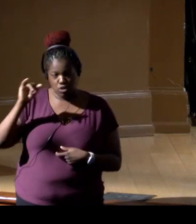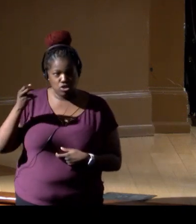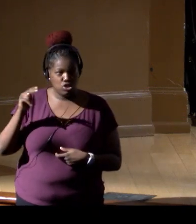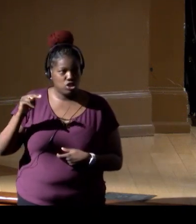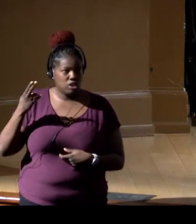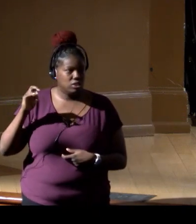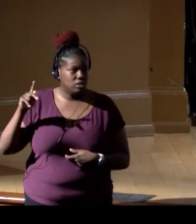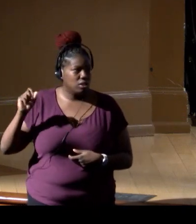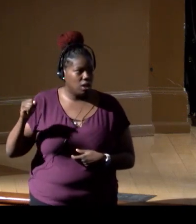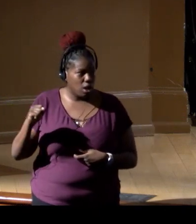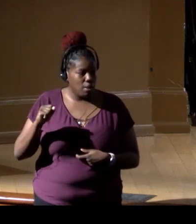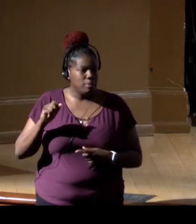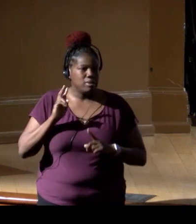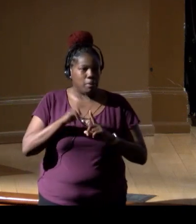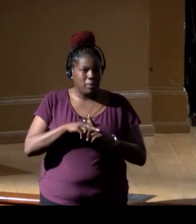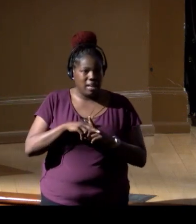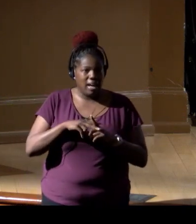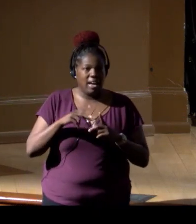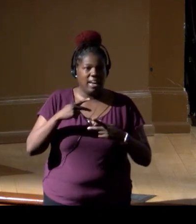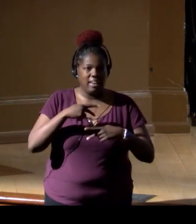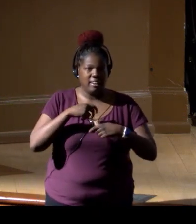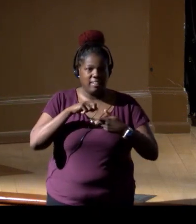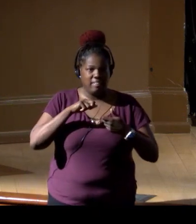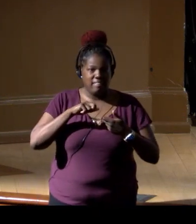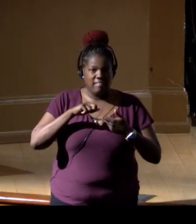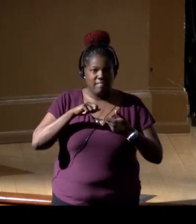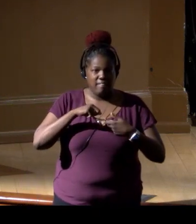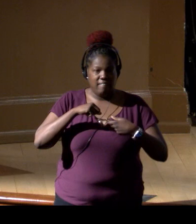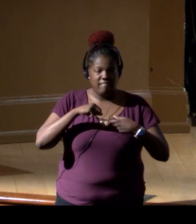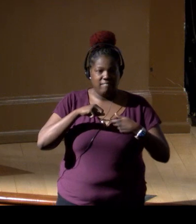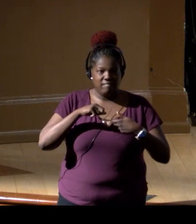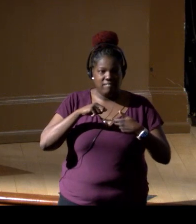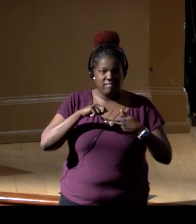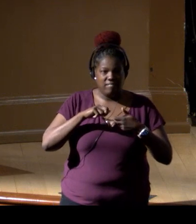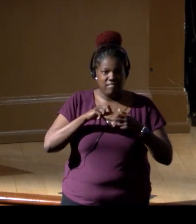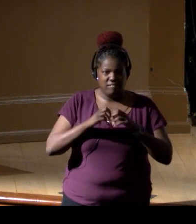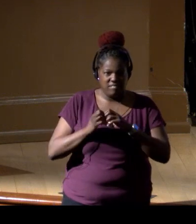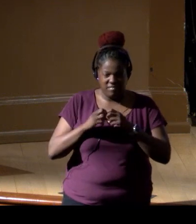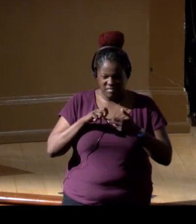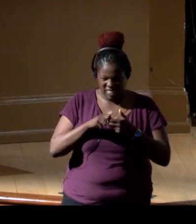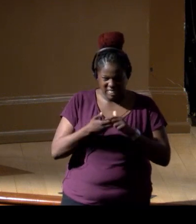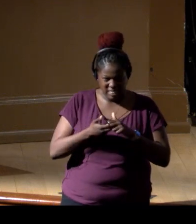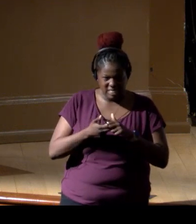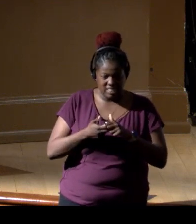Applied Physics Laboratory. What a pleasure to be able to co-host a meeting like this